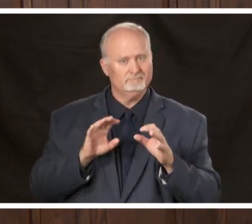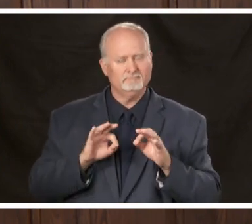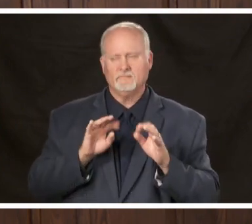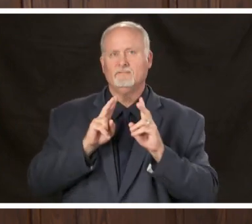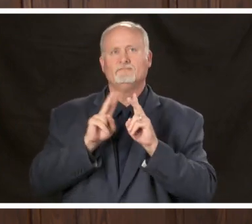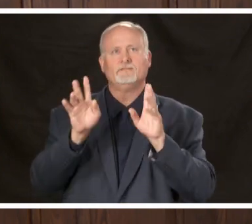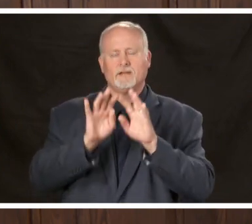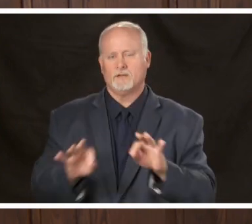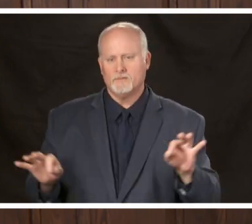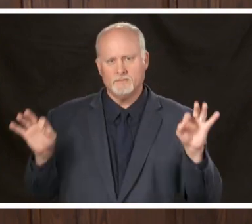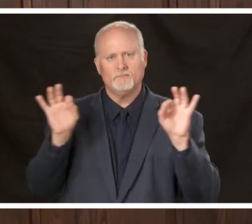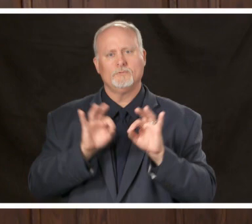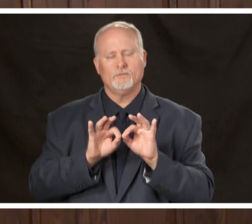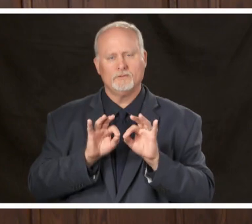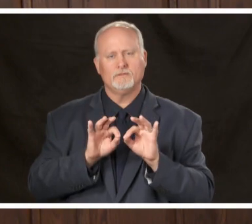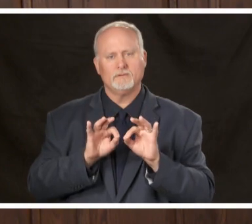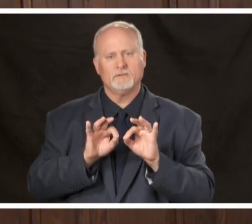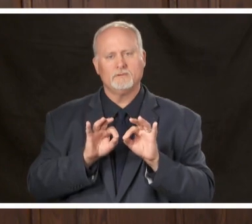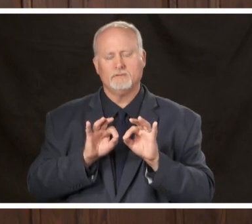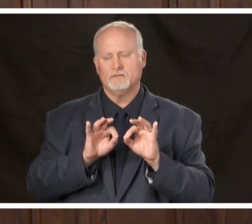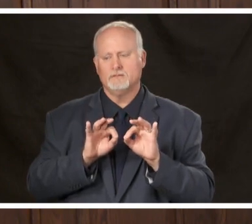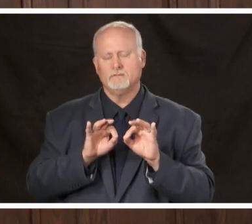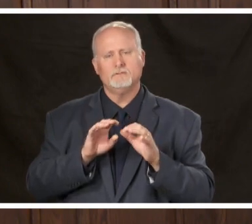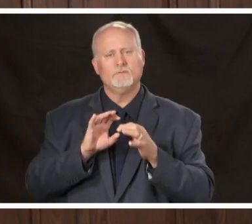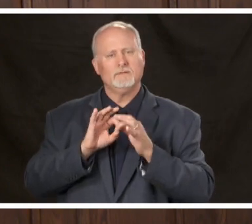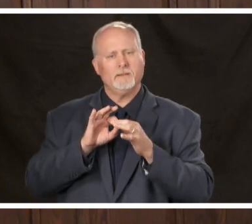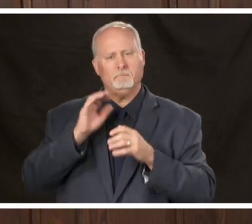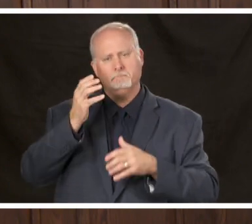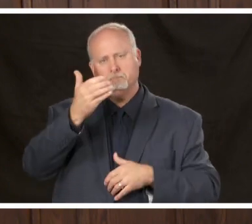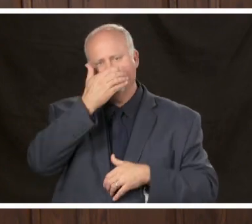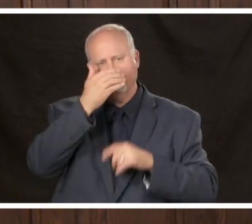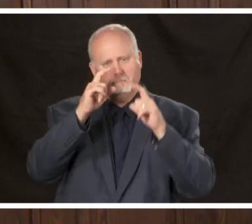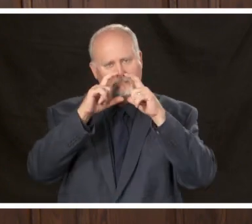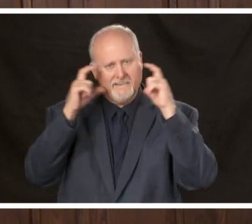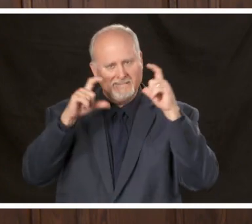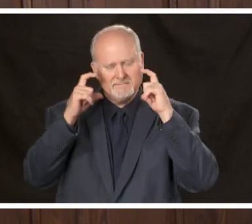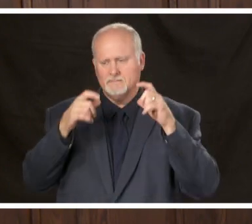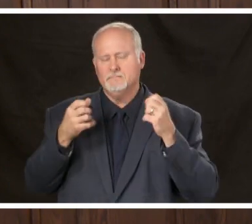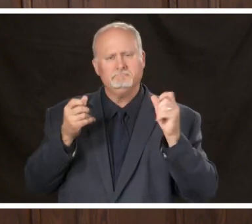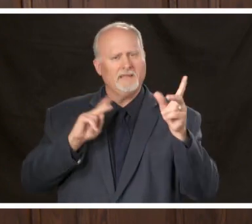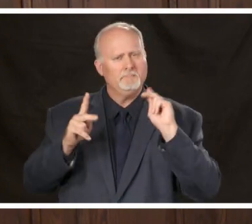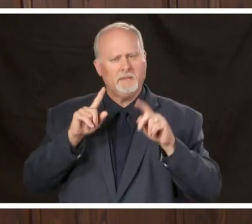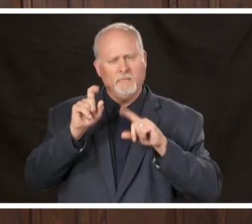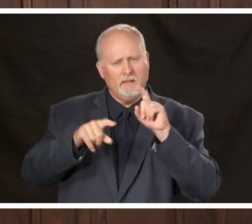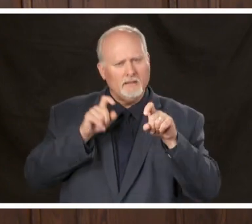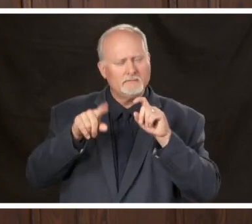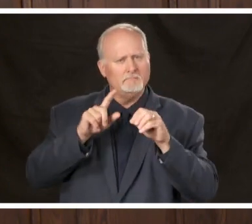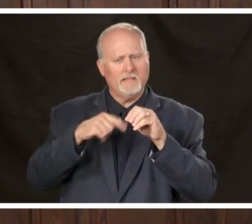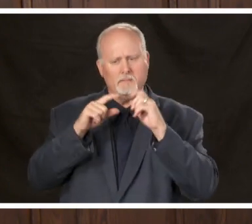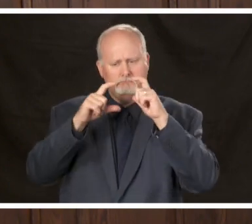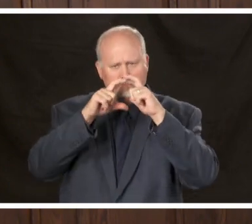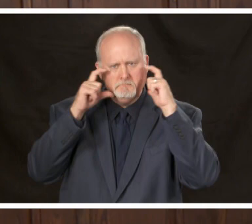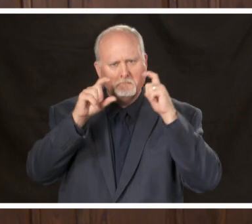really important it in its in regard to some asking you know a lot of people ask a lot of questions about masks and I want to make